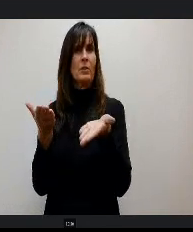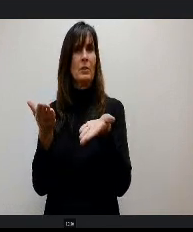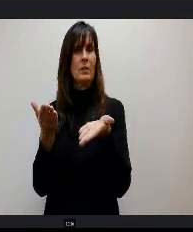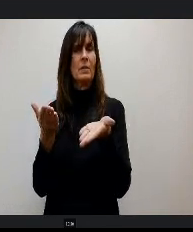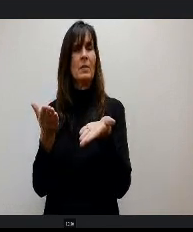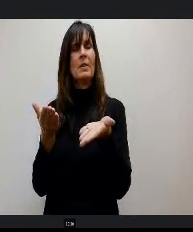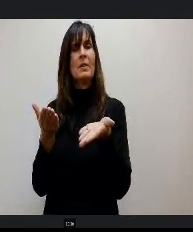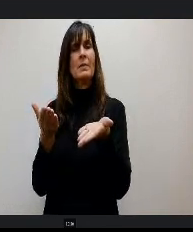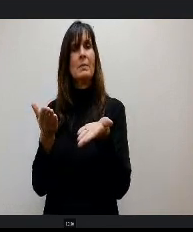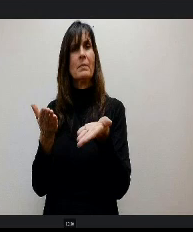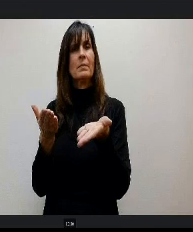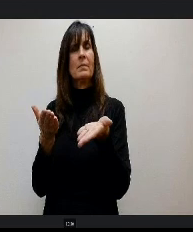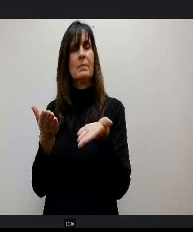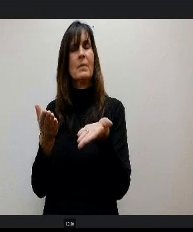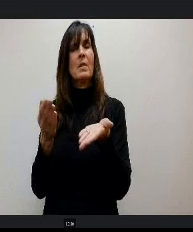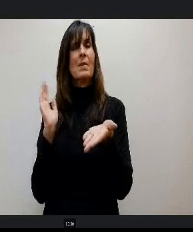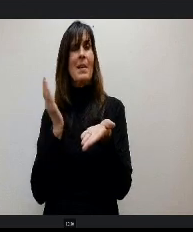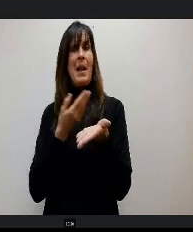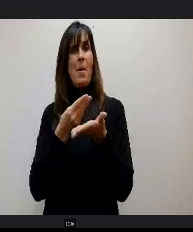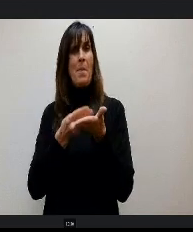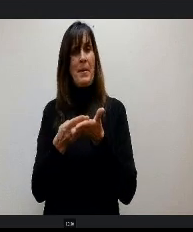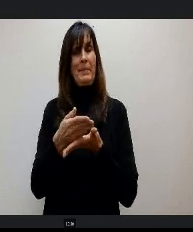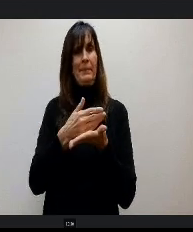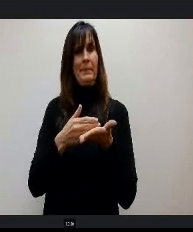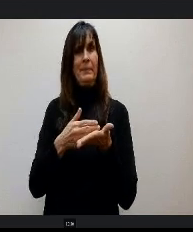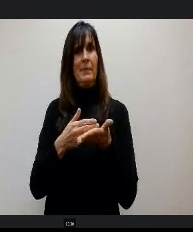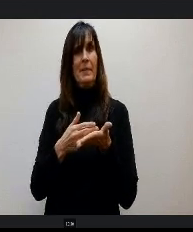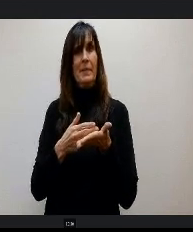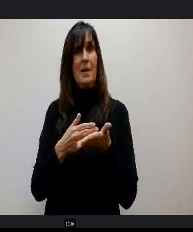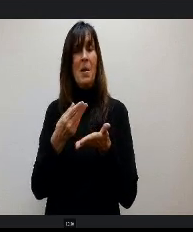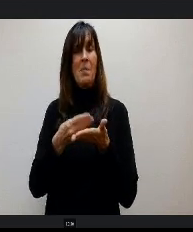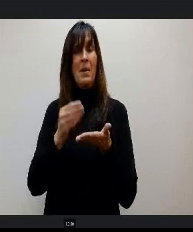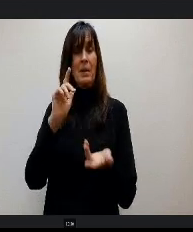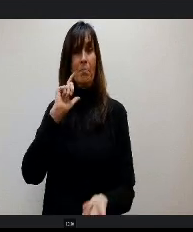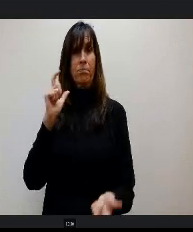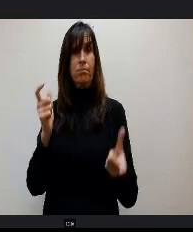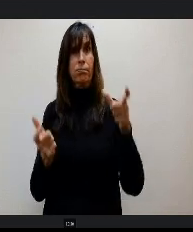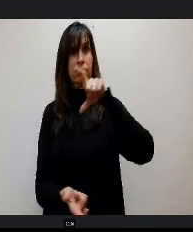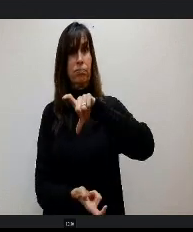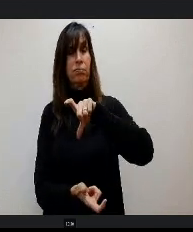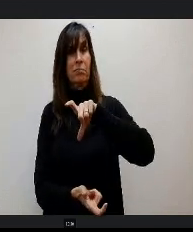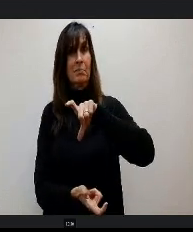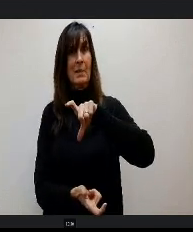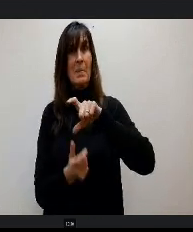Our budget will be upside down. What that means is you have less money